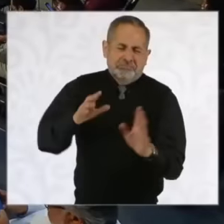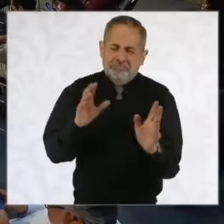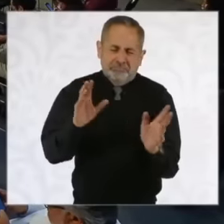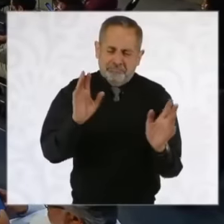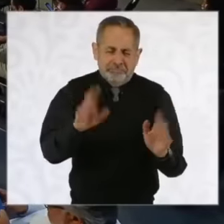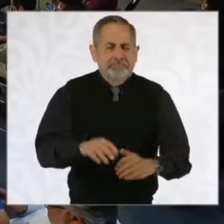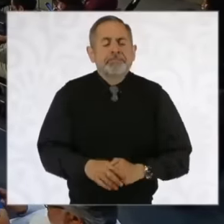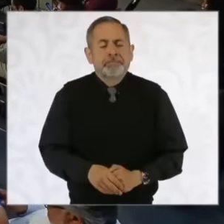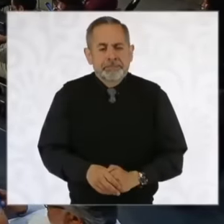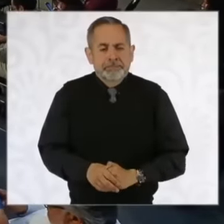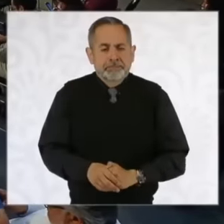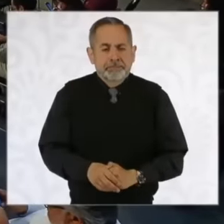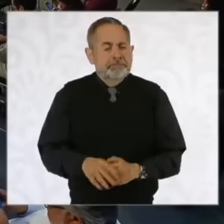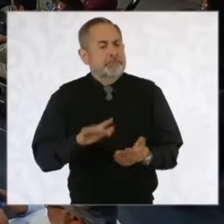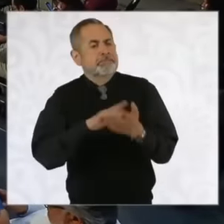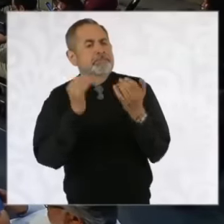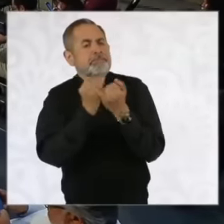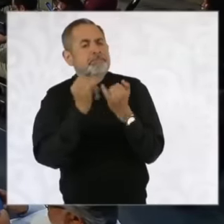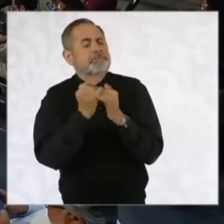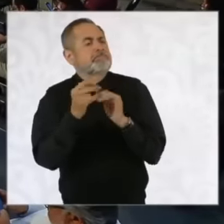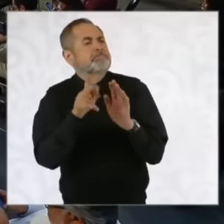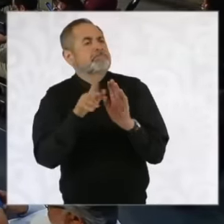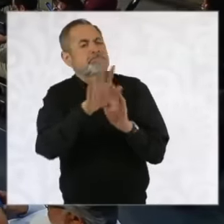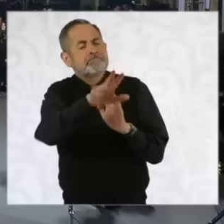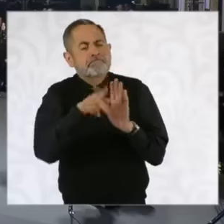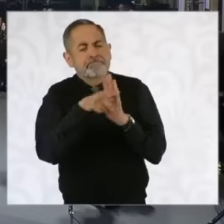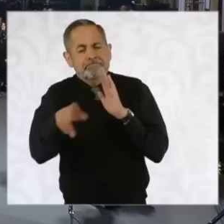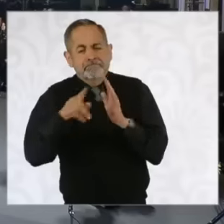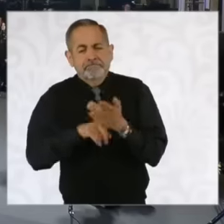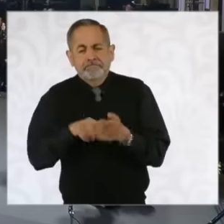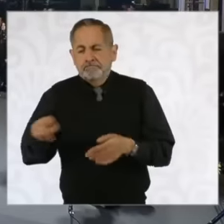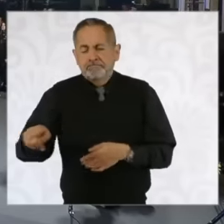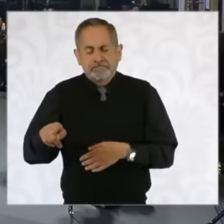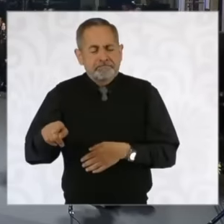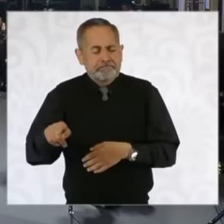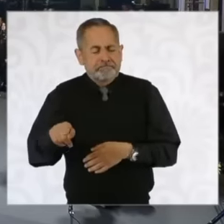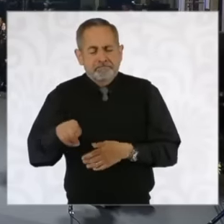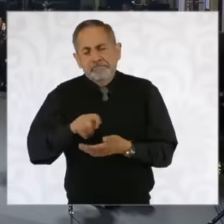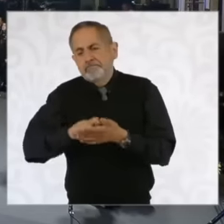very par In the case of today we bring that women from poor areas are